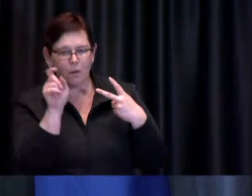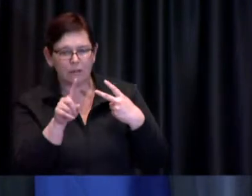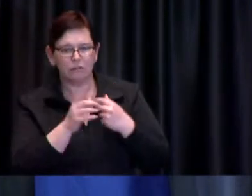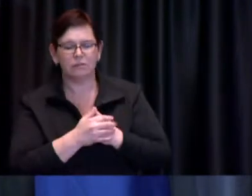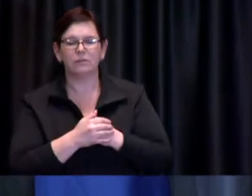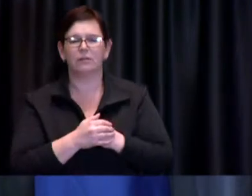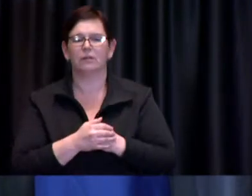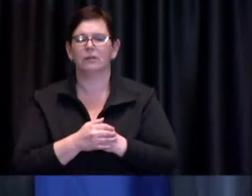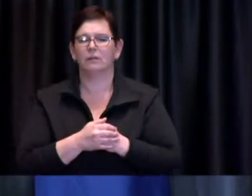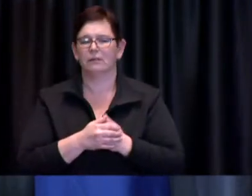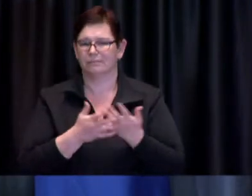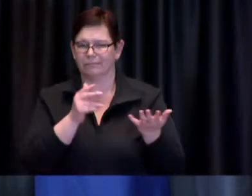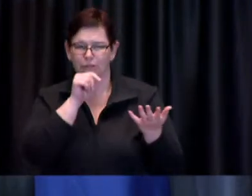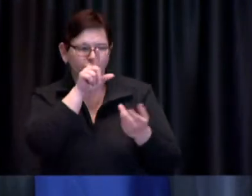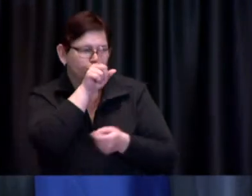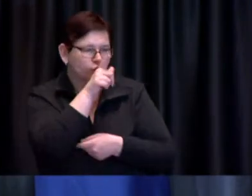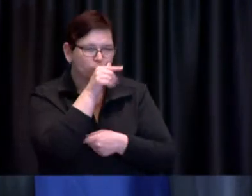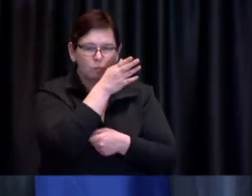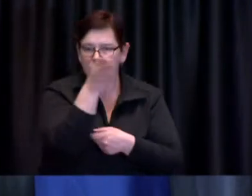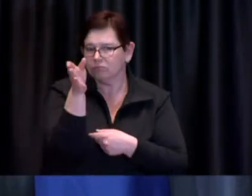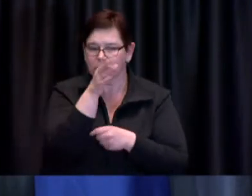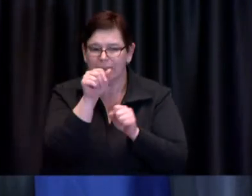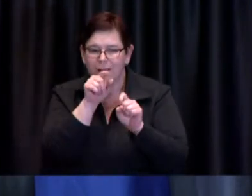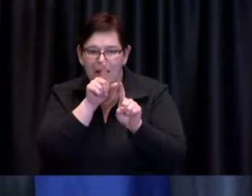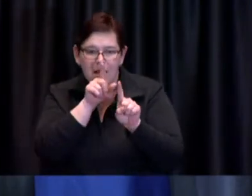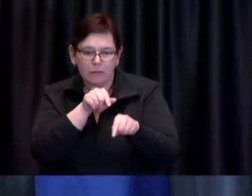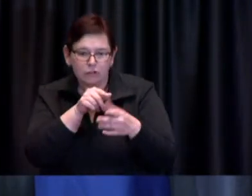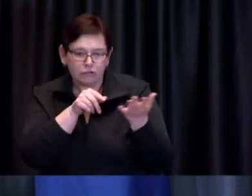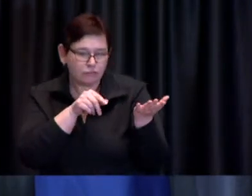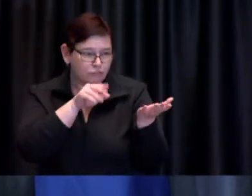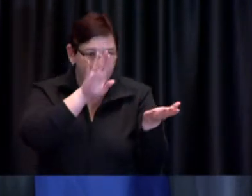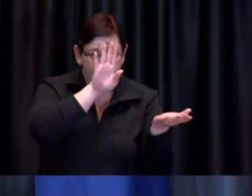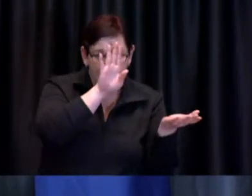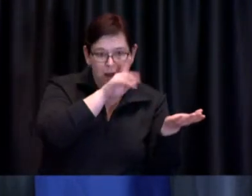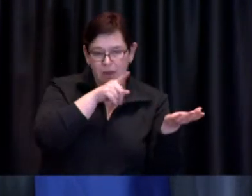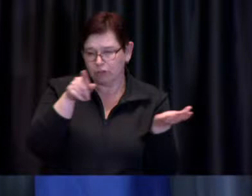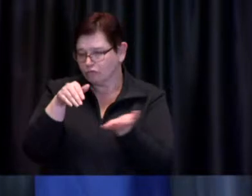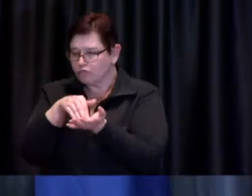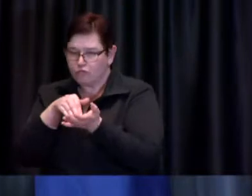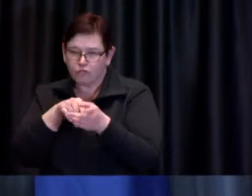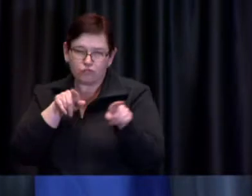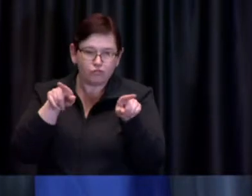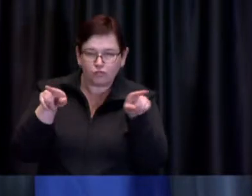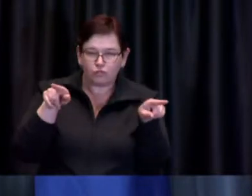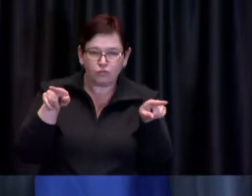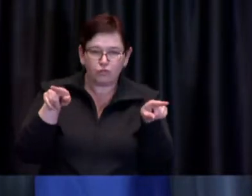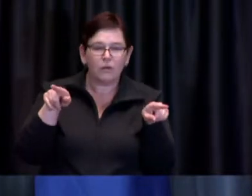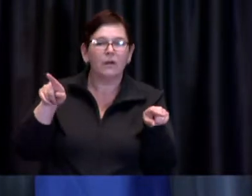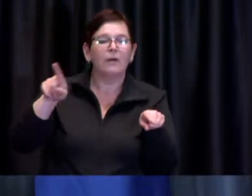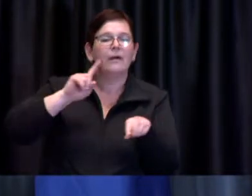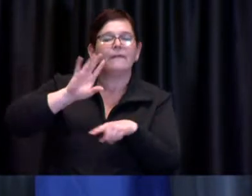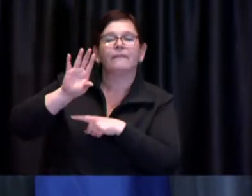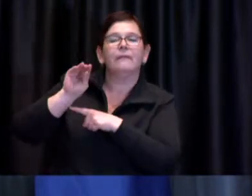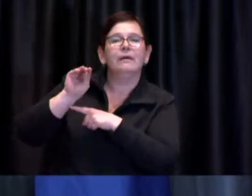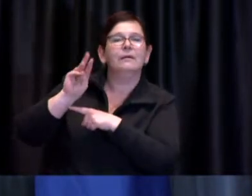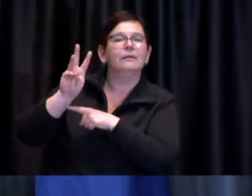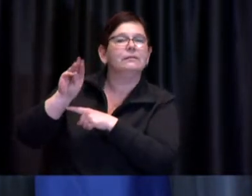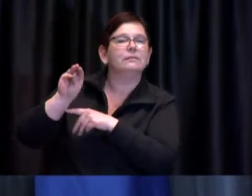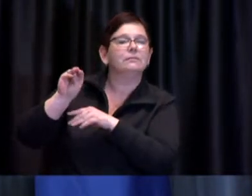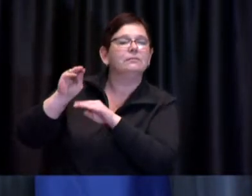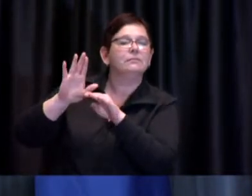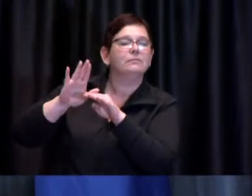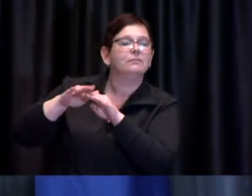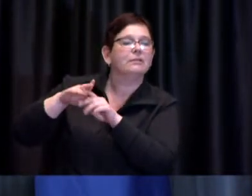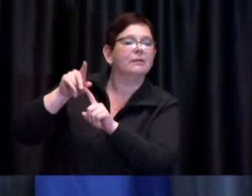by Dr. de Villa or Chief Pegg but people in their 50s and 60s unless they're in hot spots are still